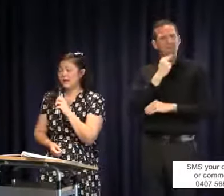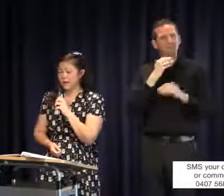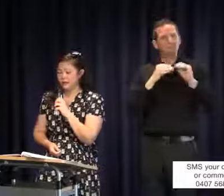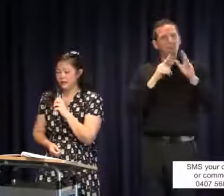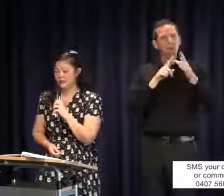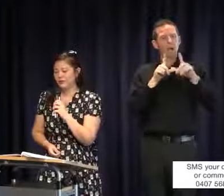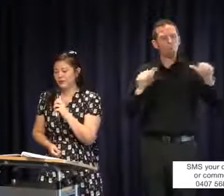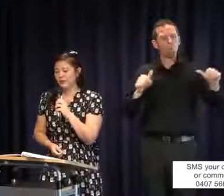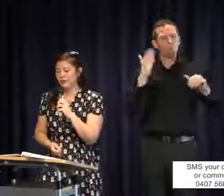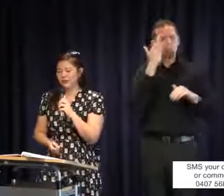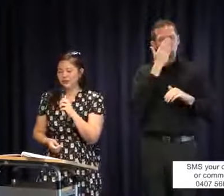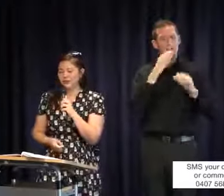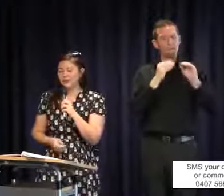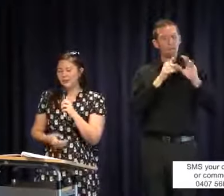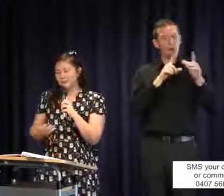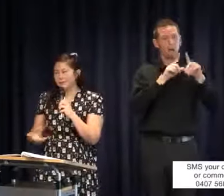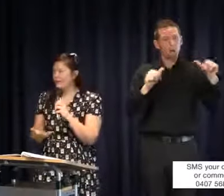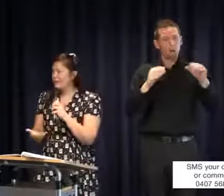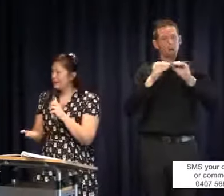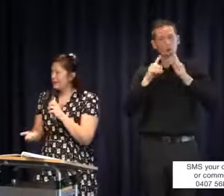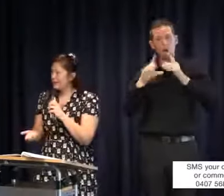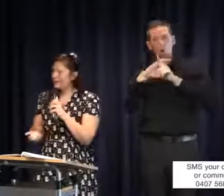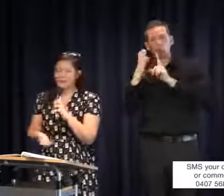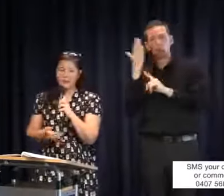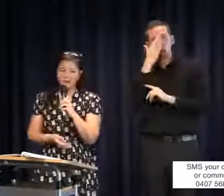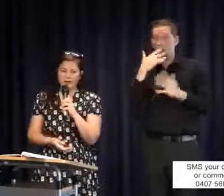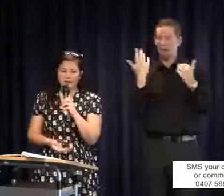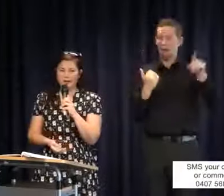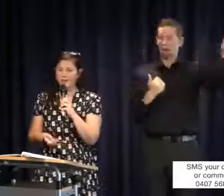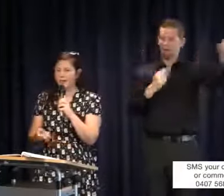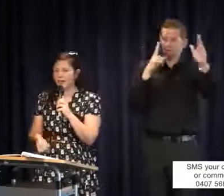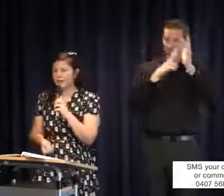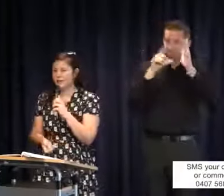bicultural schools. We have VCD at the moment and we have Furlong Park, but neither of them